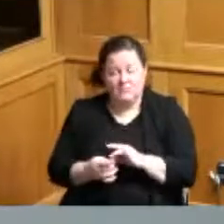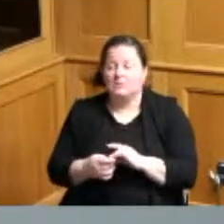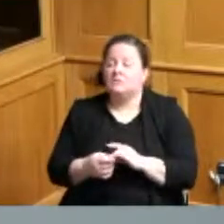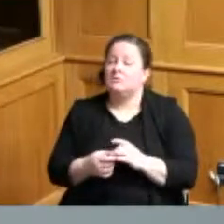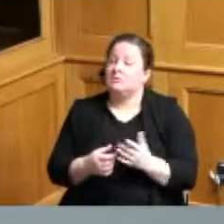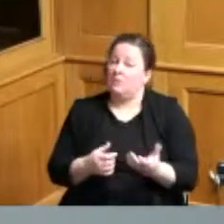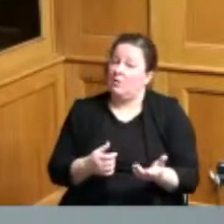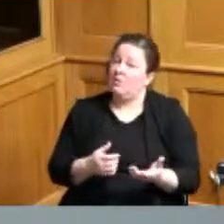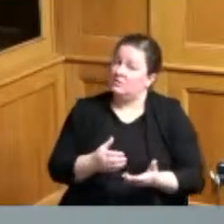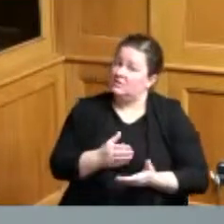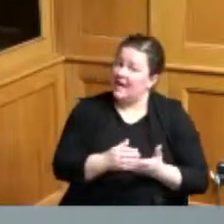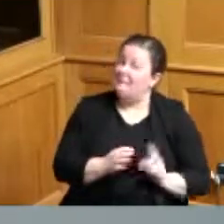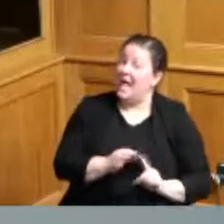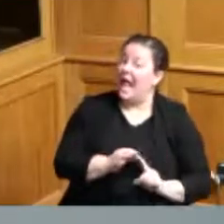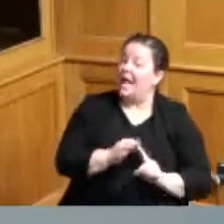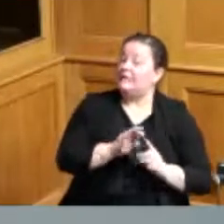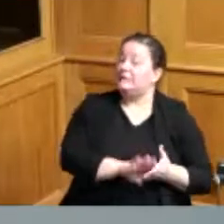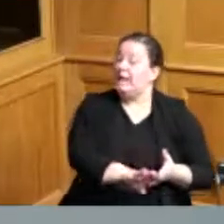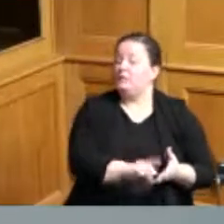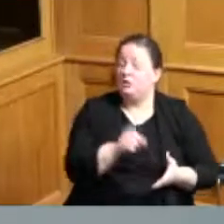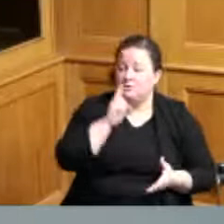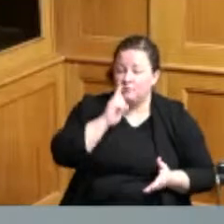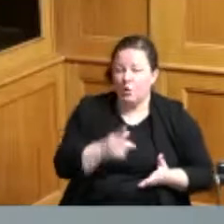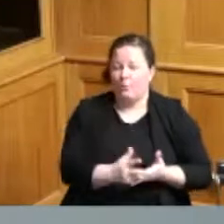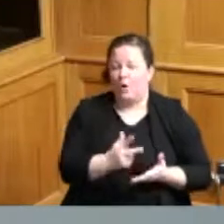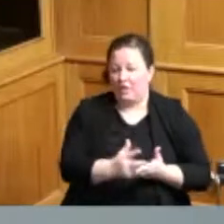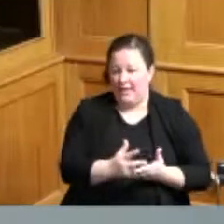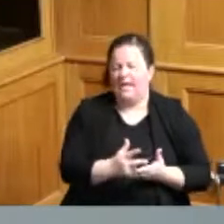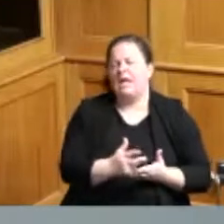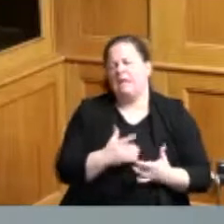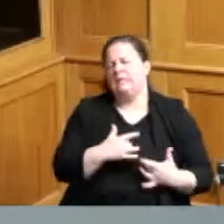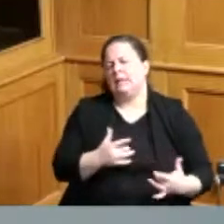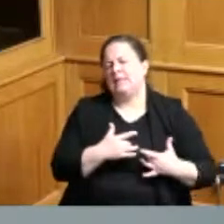for parking those exemptions roll roll off typically if it's a surface slot